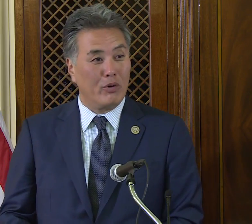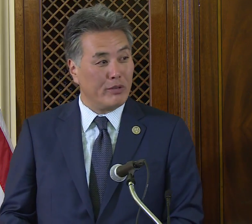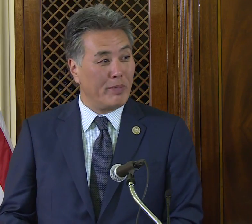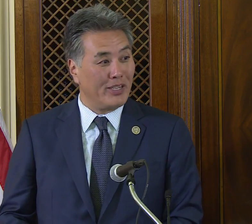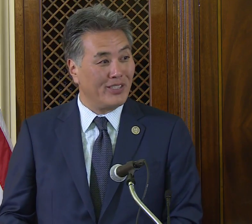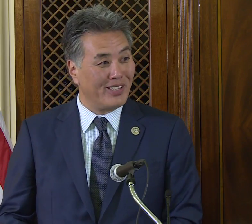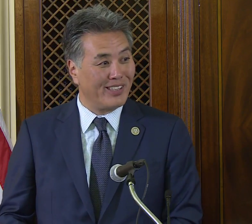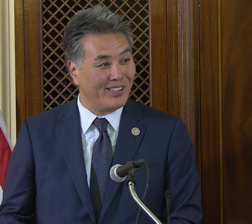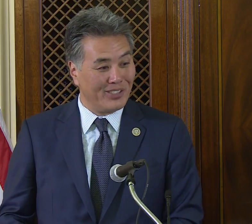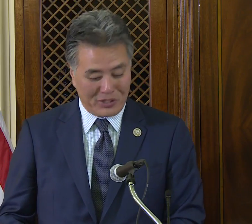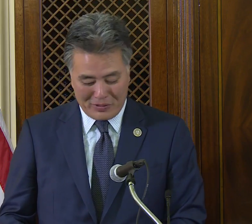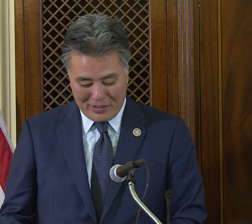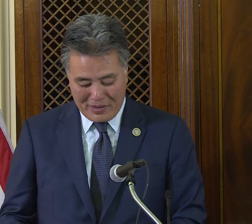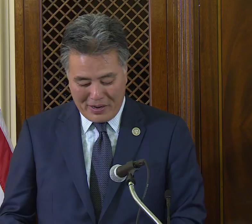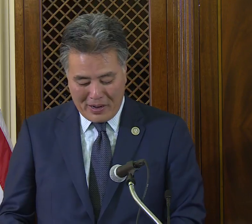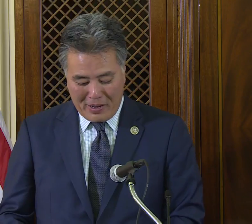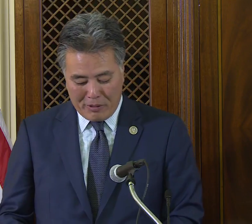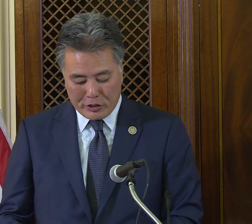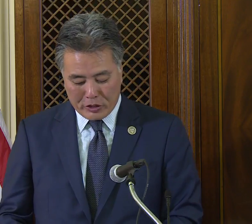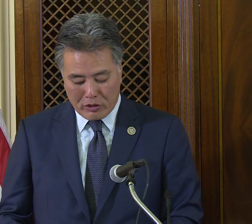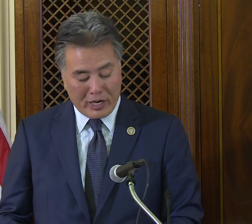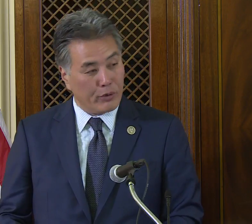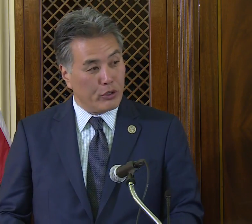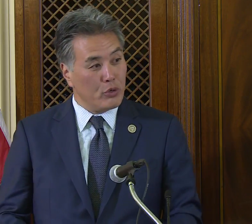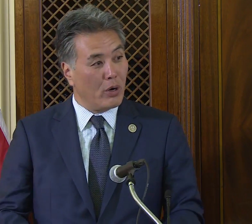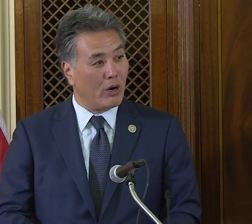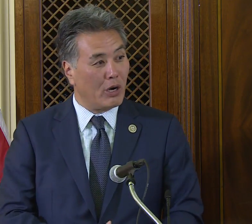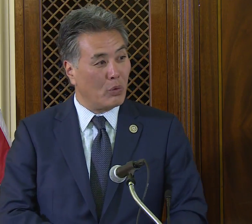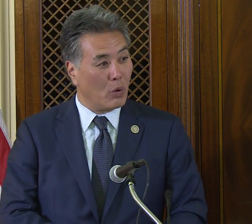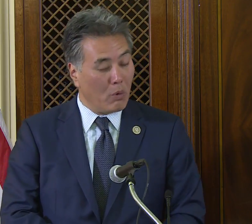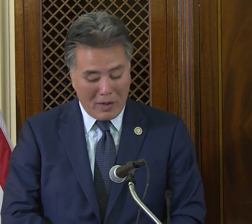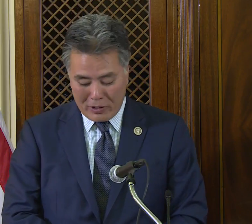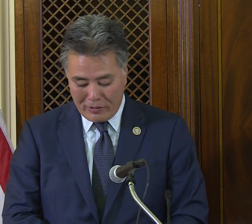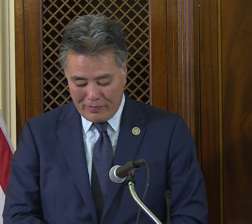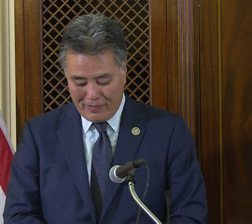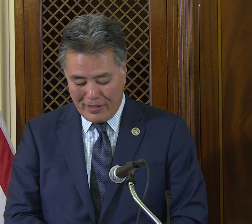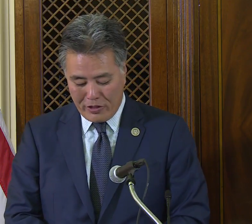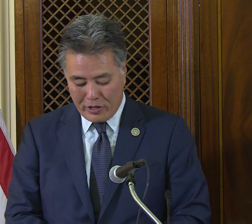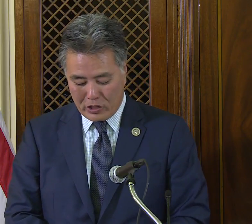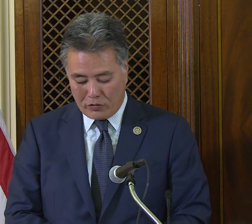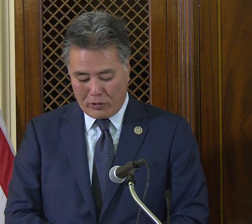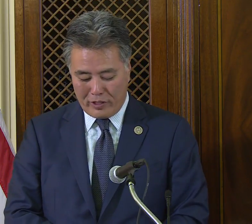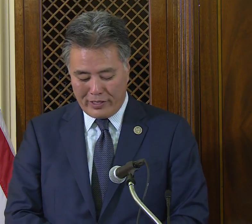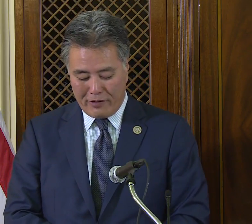What an amazing thing that is. President Cordano, you are a role model, not just for the deaf